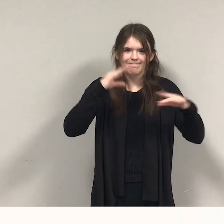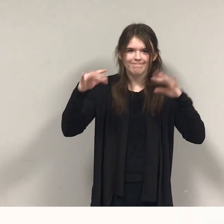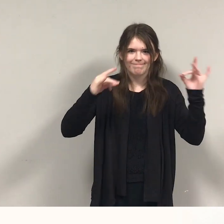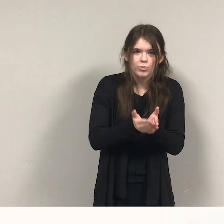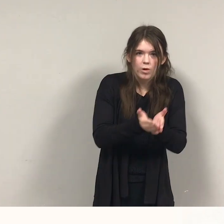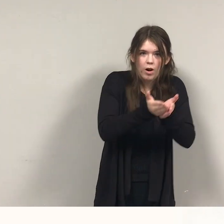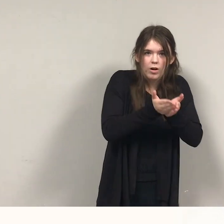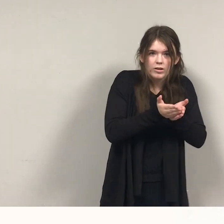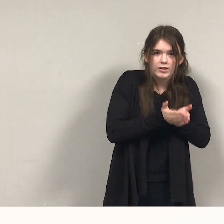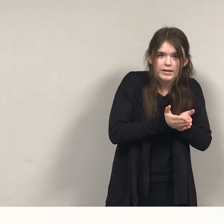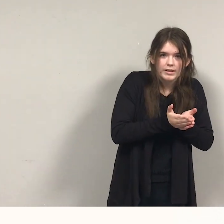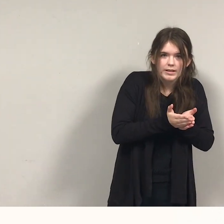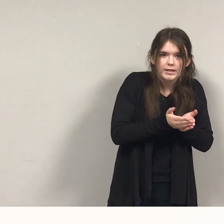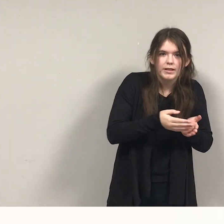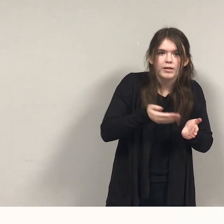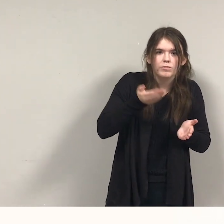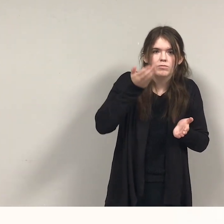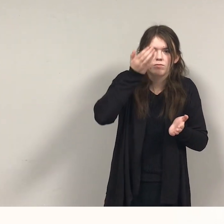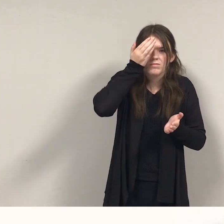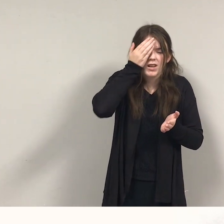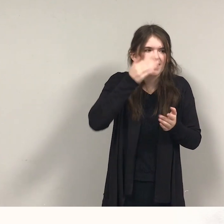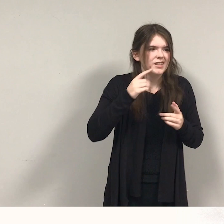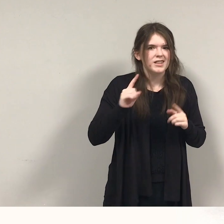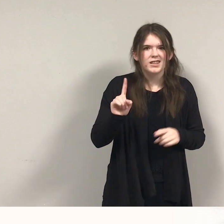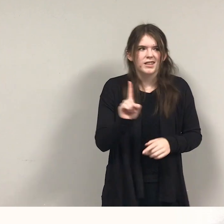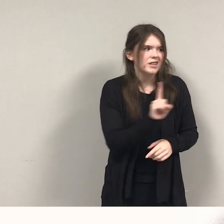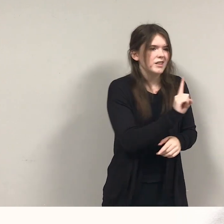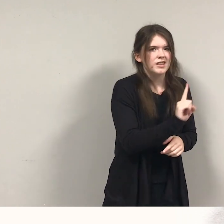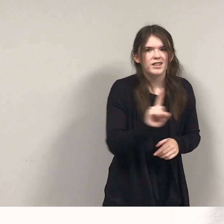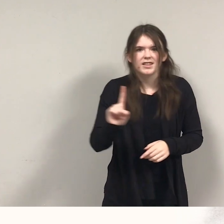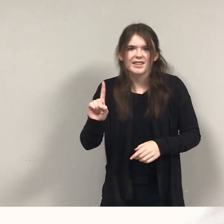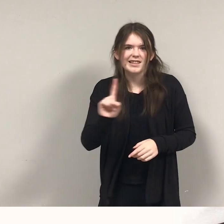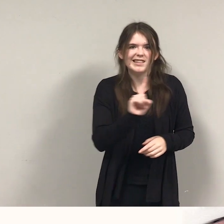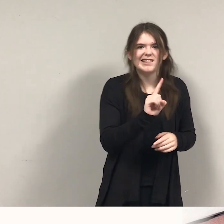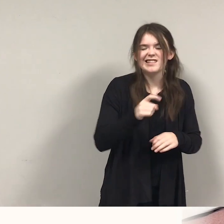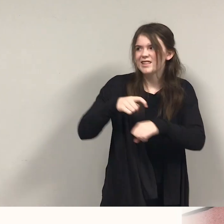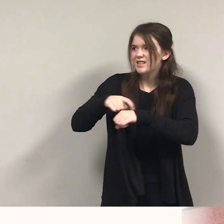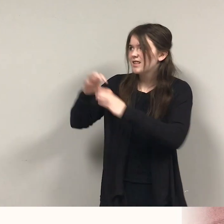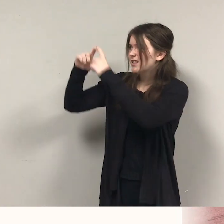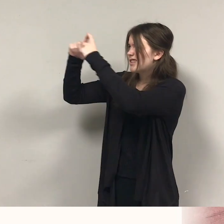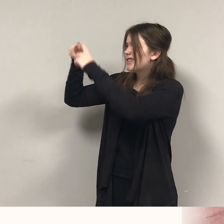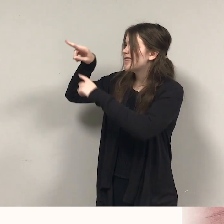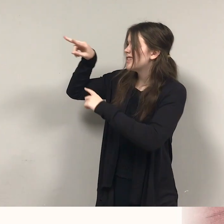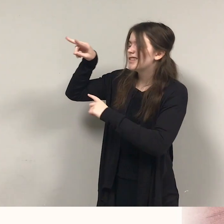Pirate paces, checks the clock. She's not sure what she should wear.